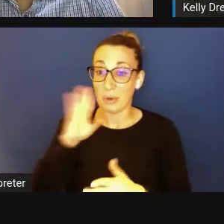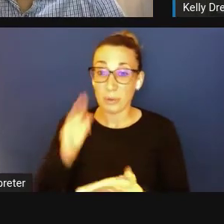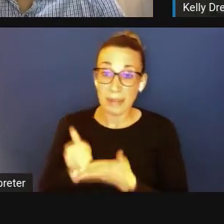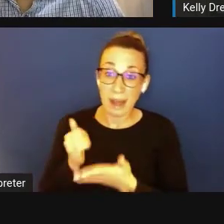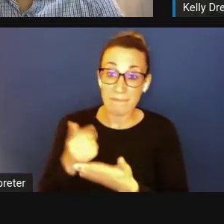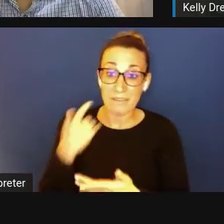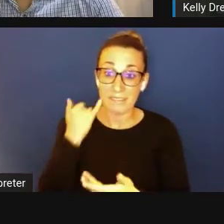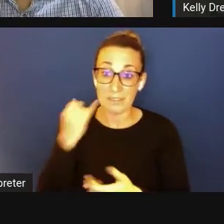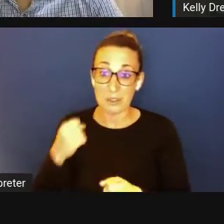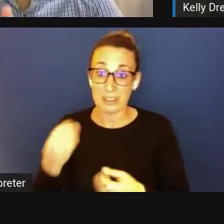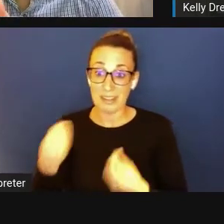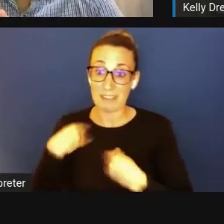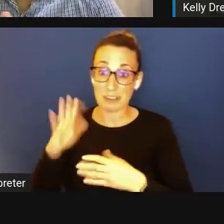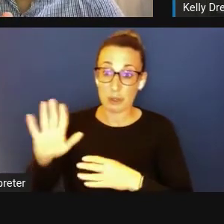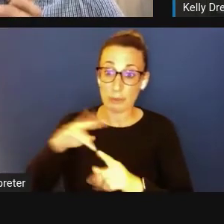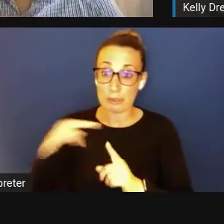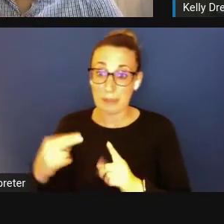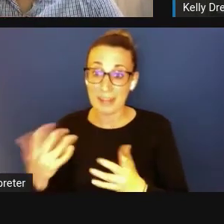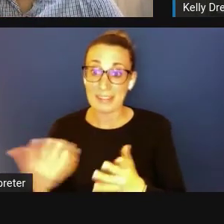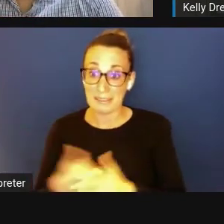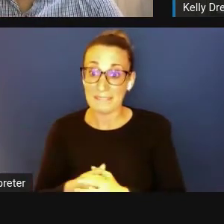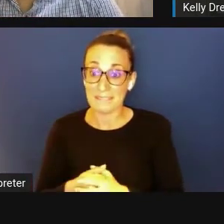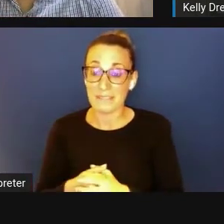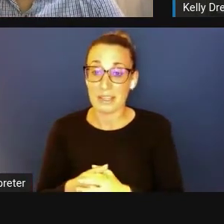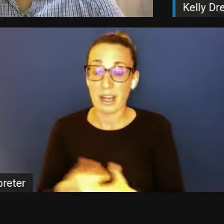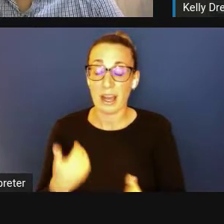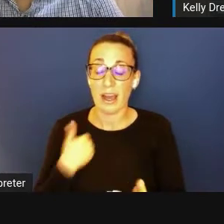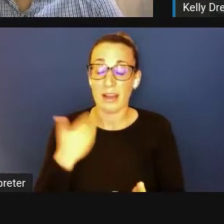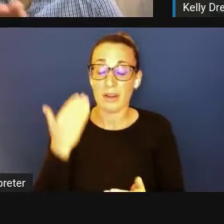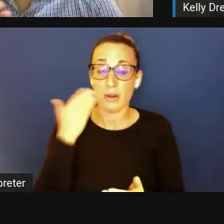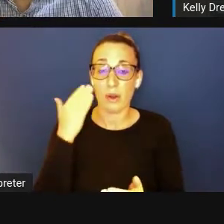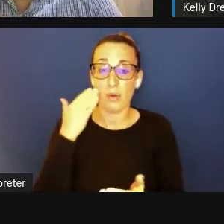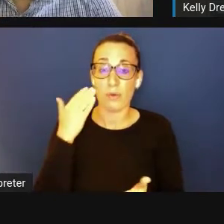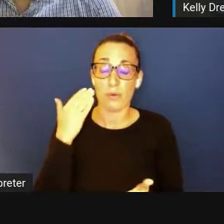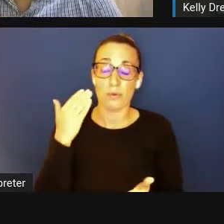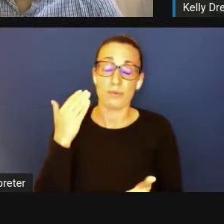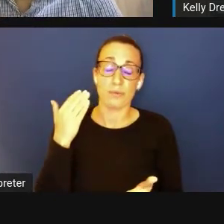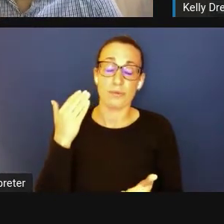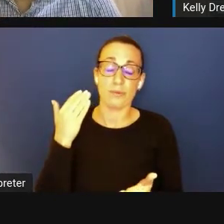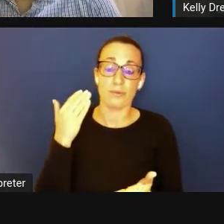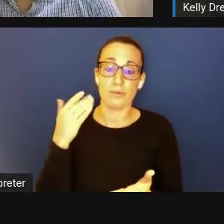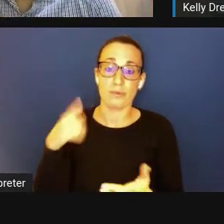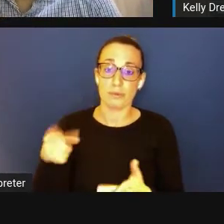as well on this, right. I know that you have, you know, submitted diversity supplement